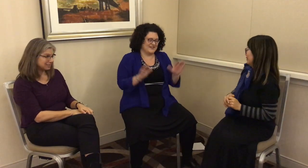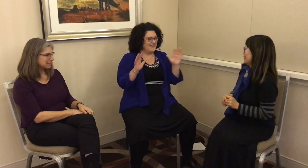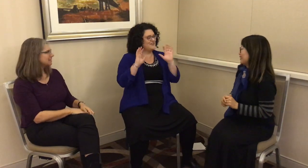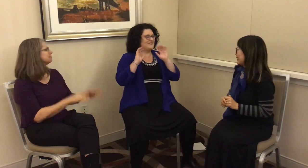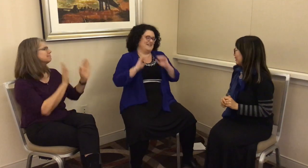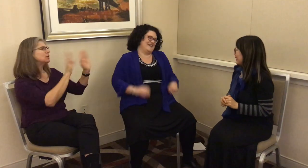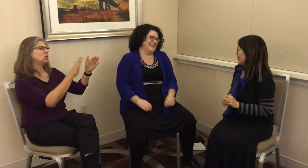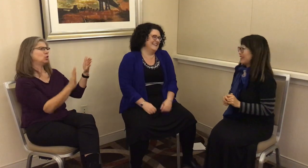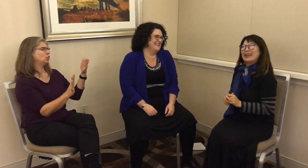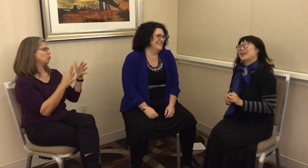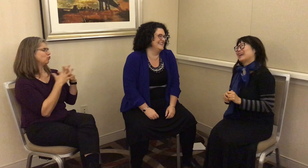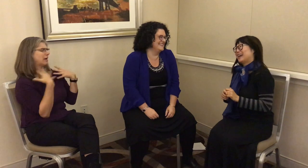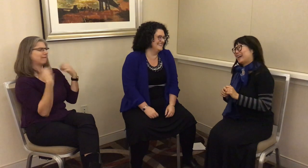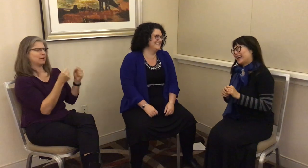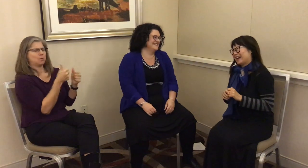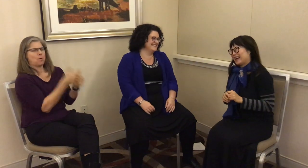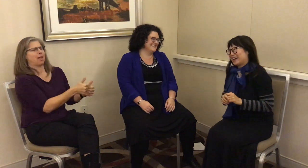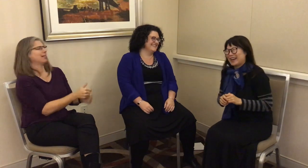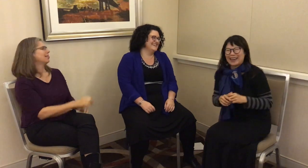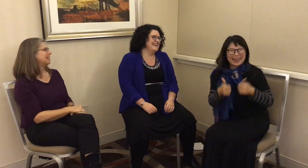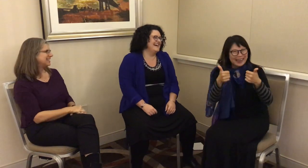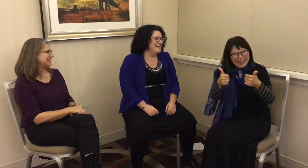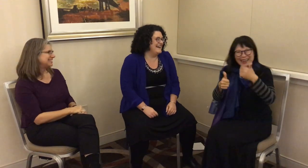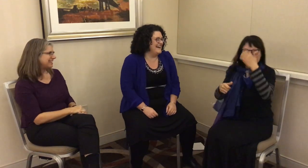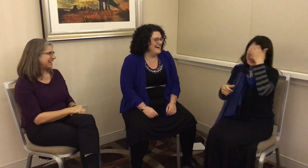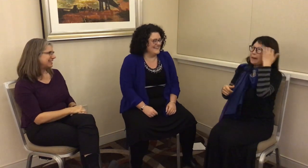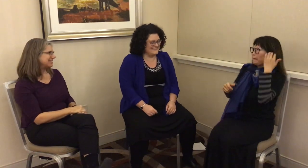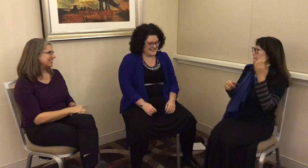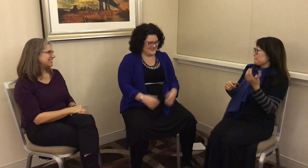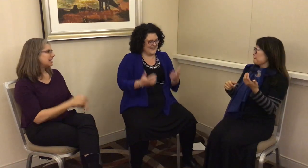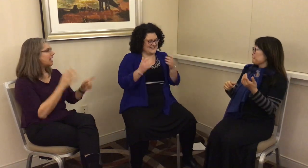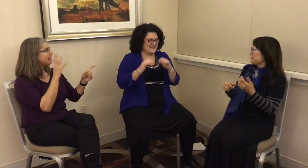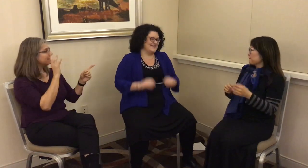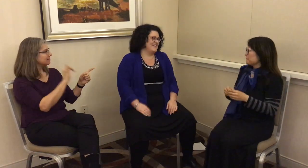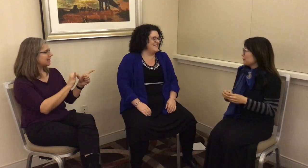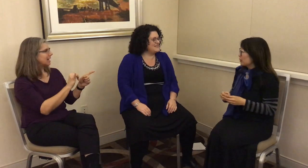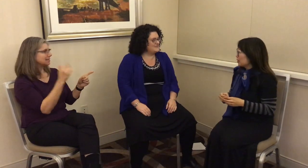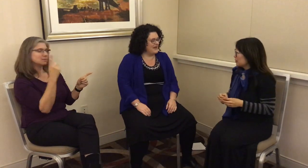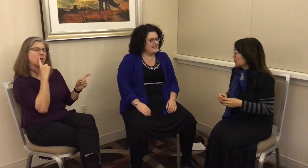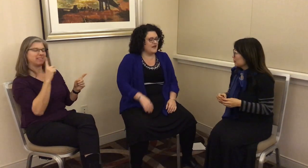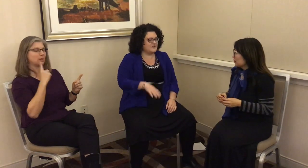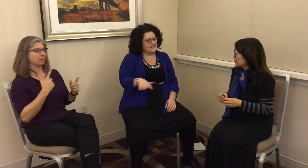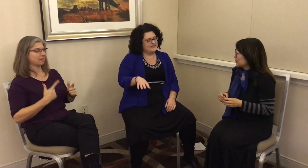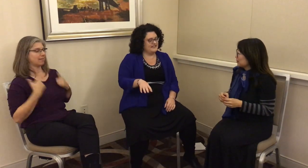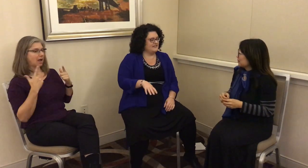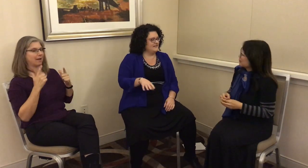G: You recovered really well. That’s the thing with live events. Yeah, we can link